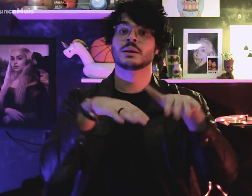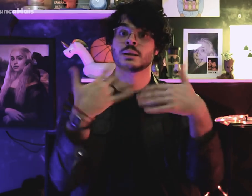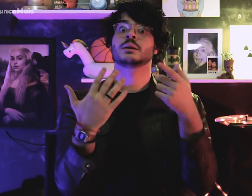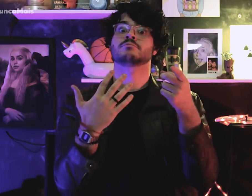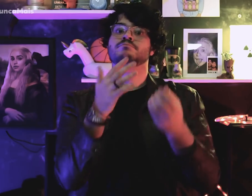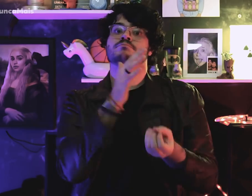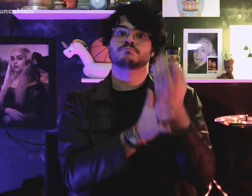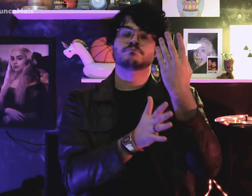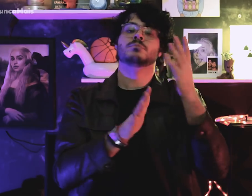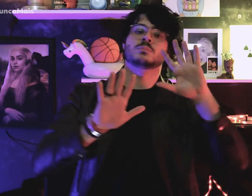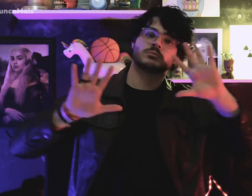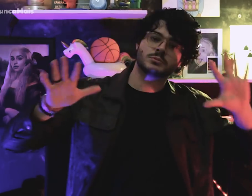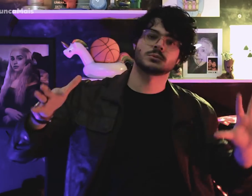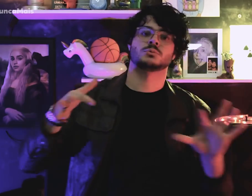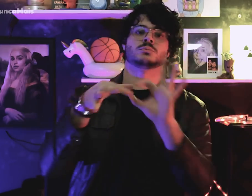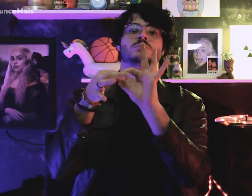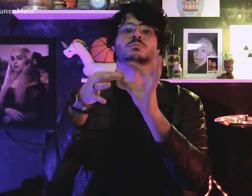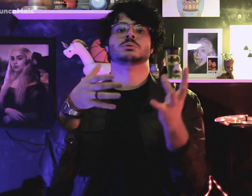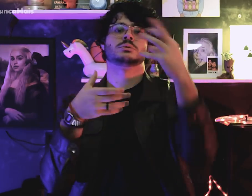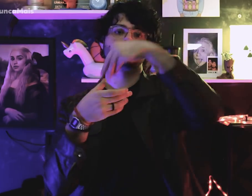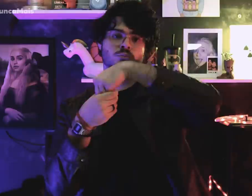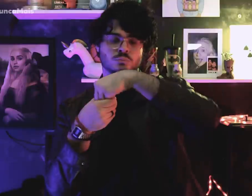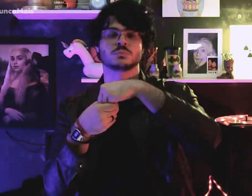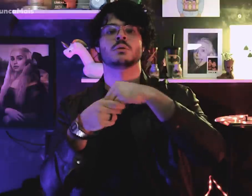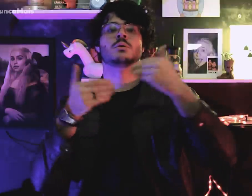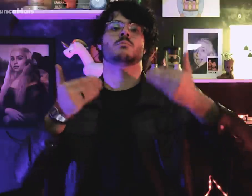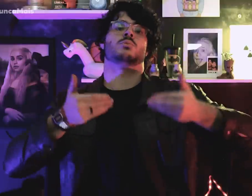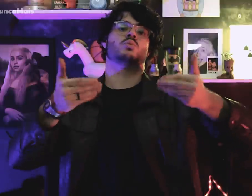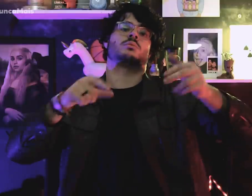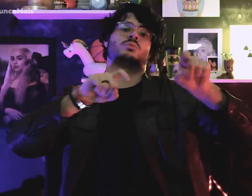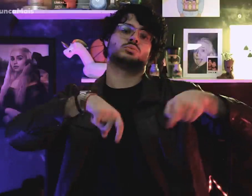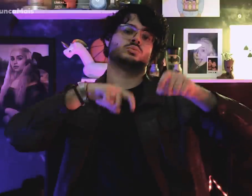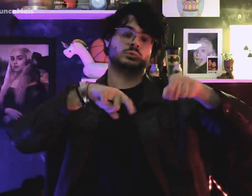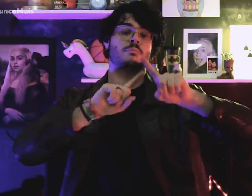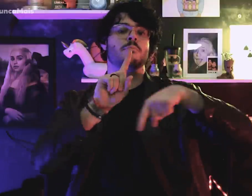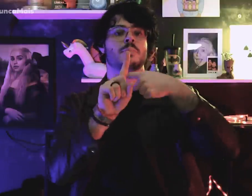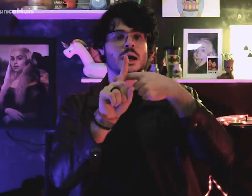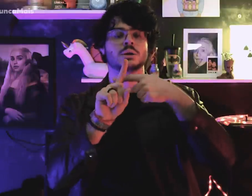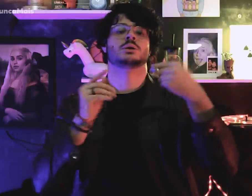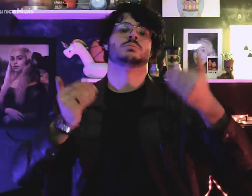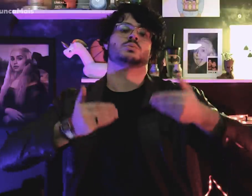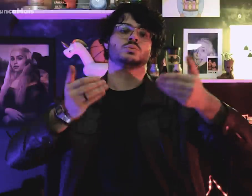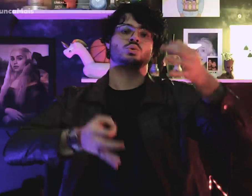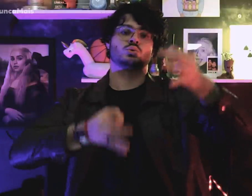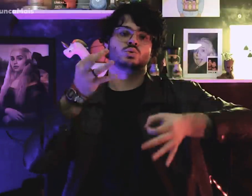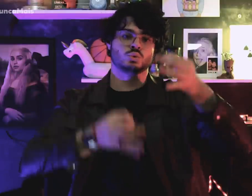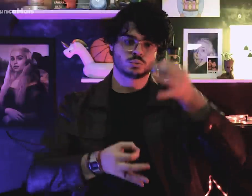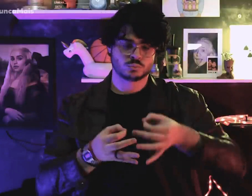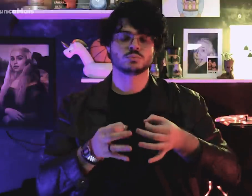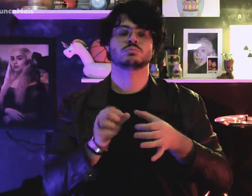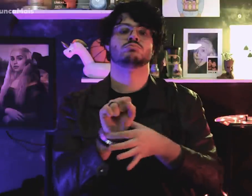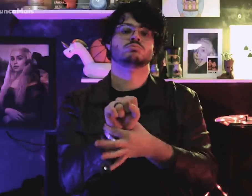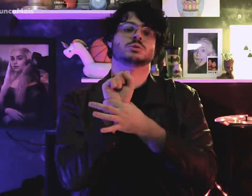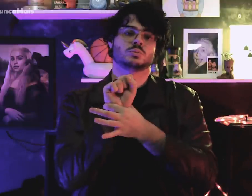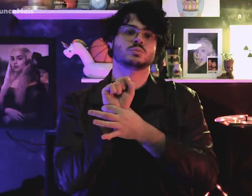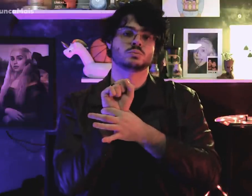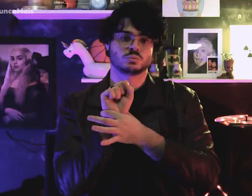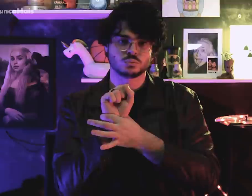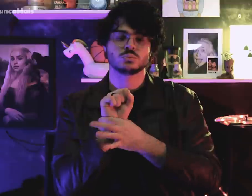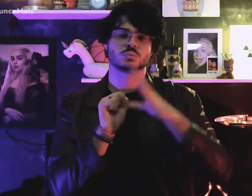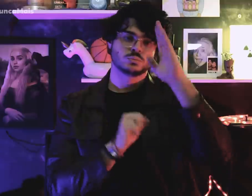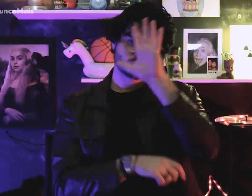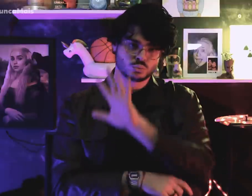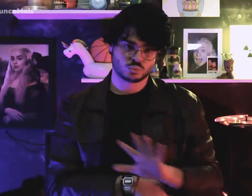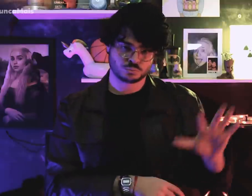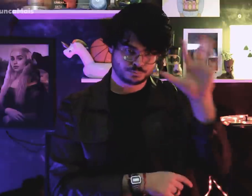Linked to the Ministry of Finance Justice and Public Security,